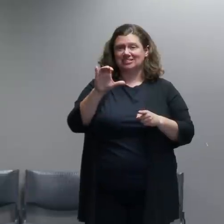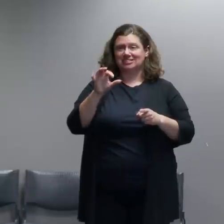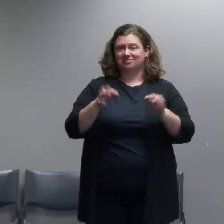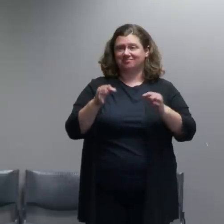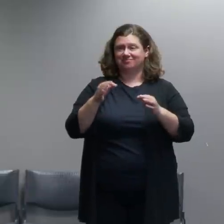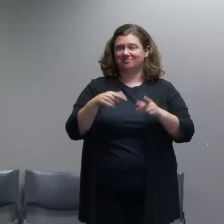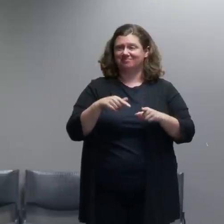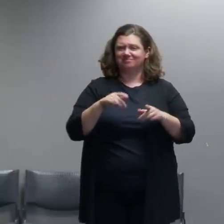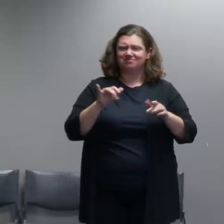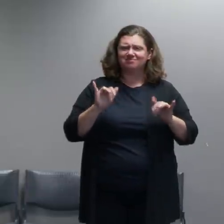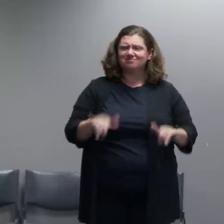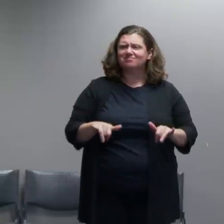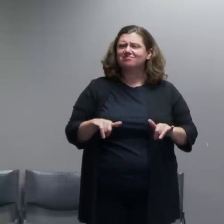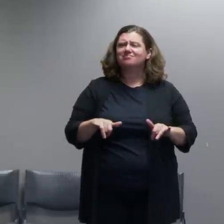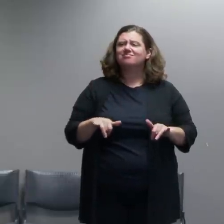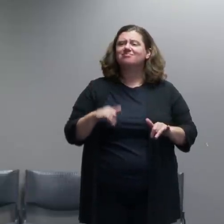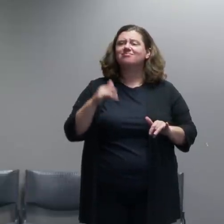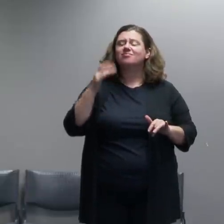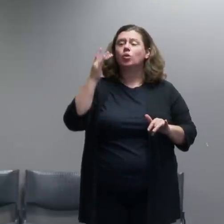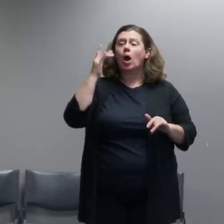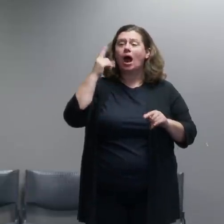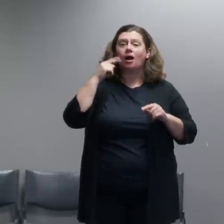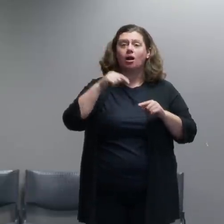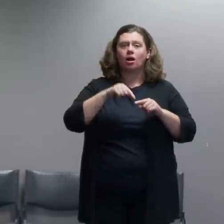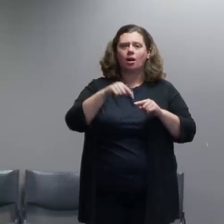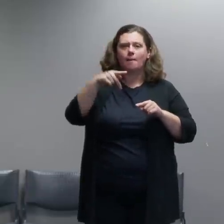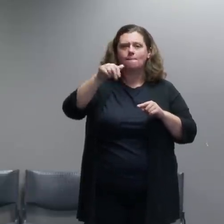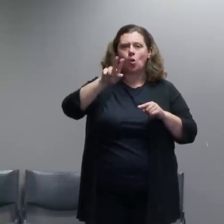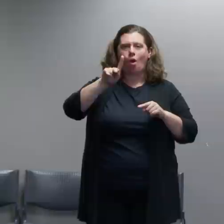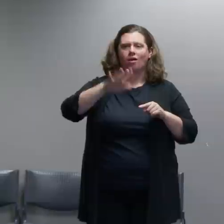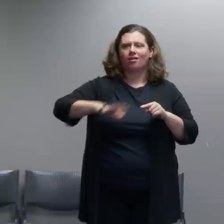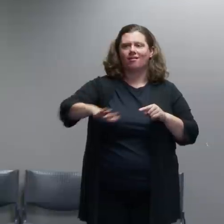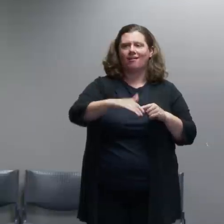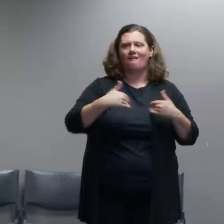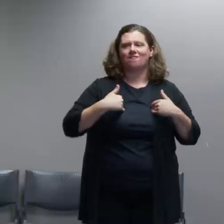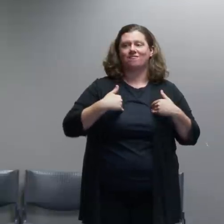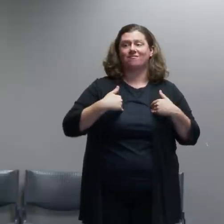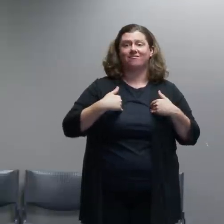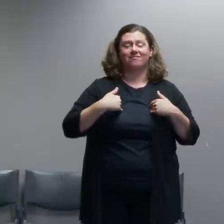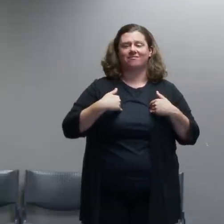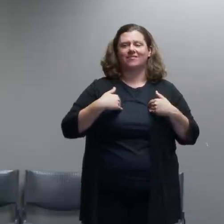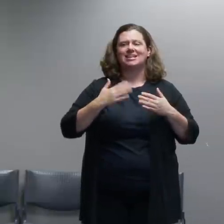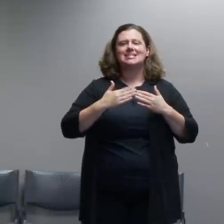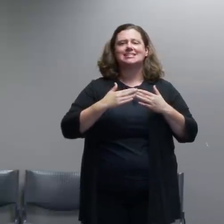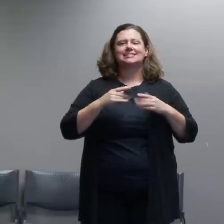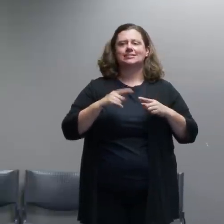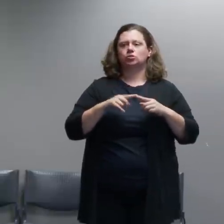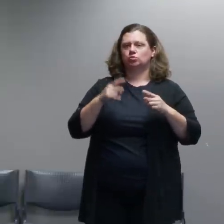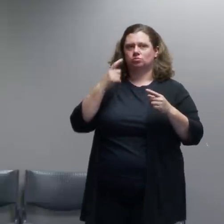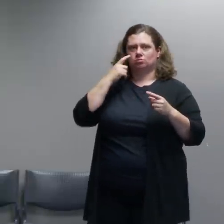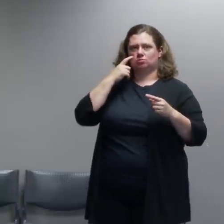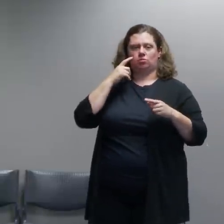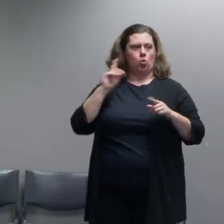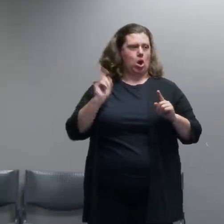across the street gives sufficient depth of field for all of those layers to come together and it's also a